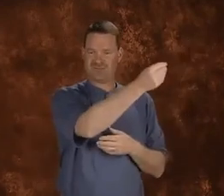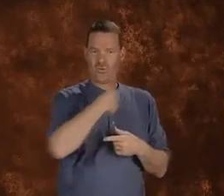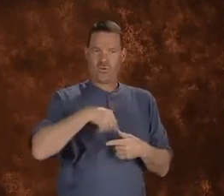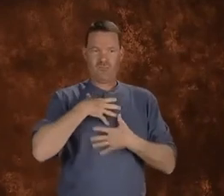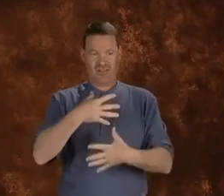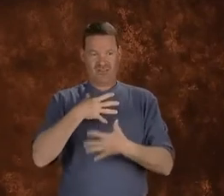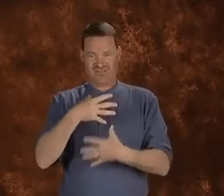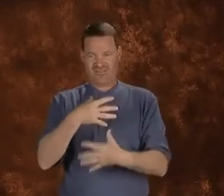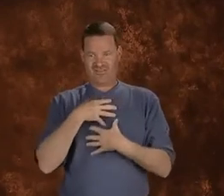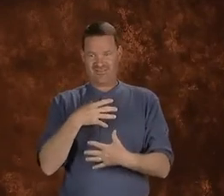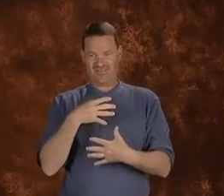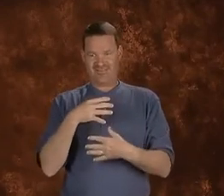The oxygen is taken away.